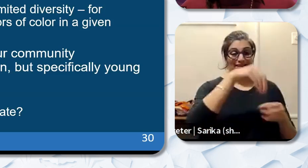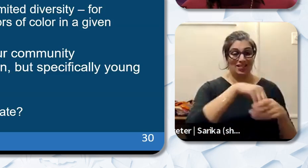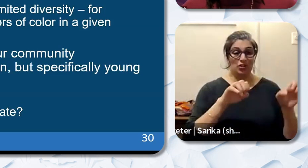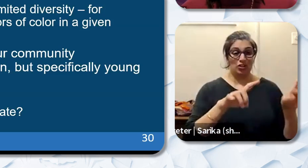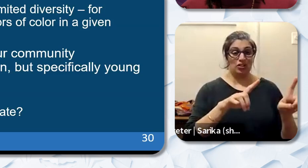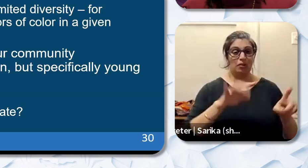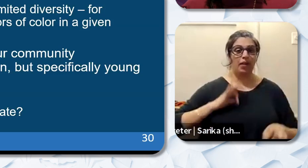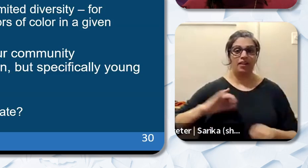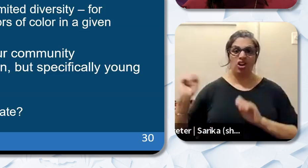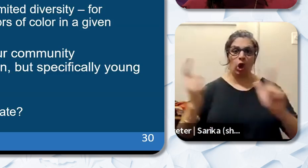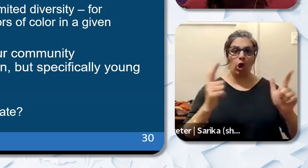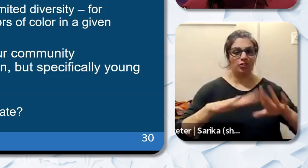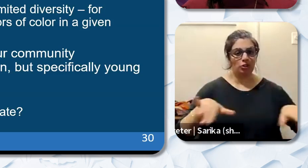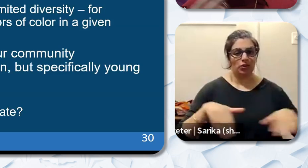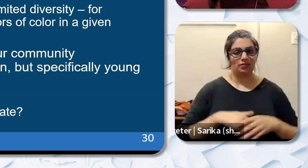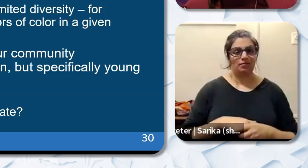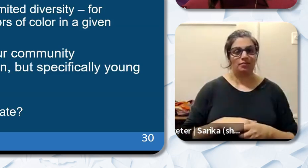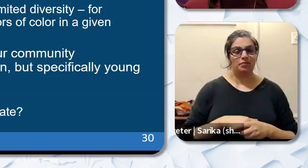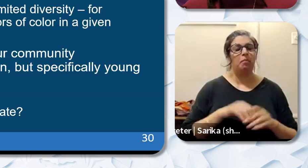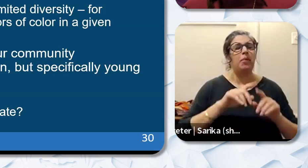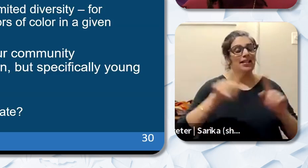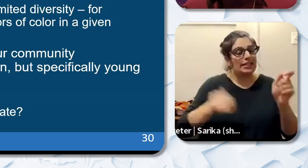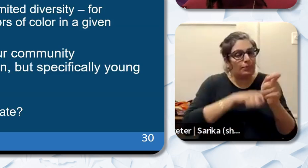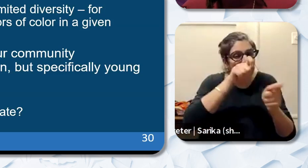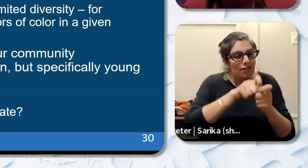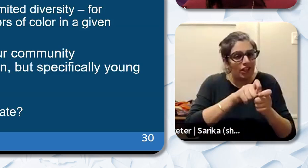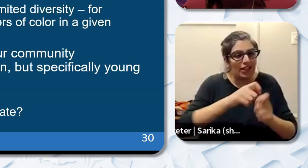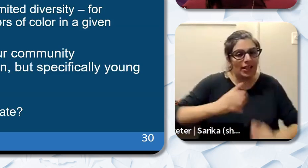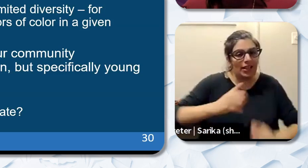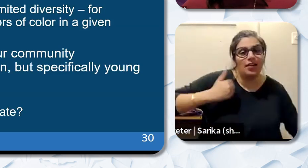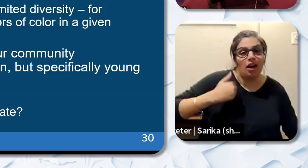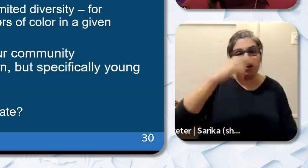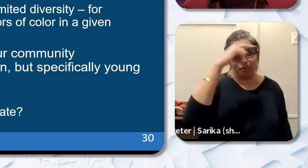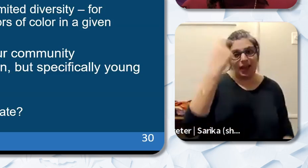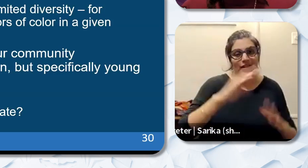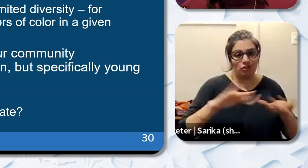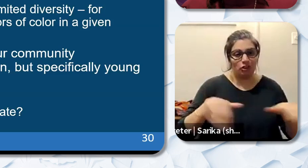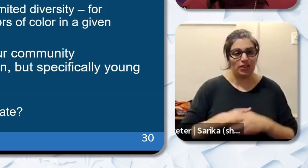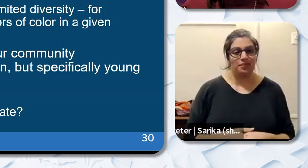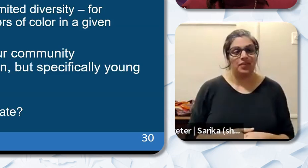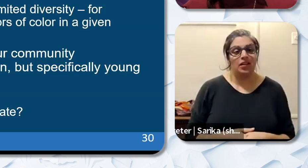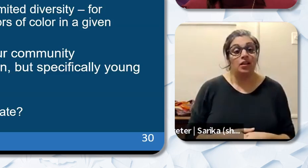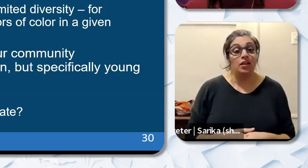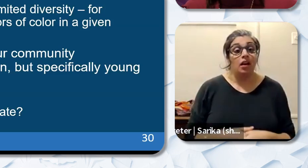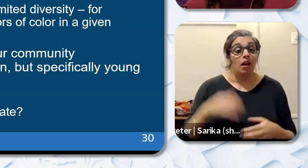has benefited all children but specifically young Black children. And then finally